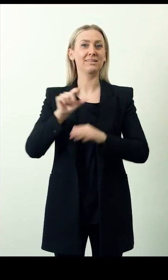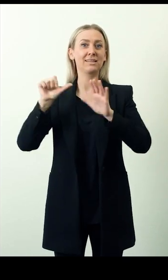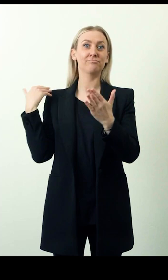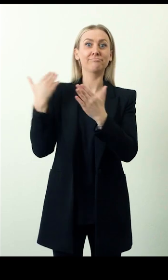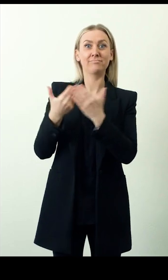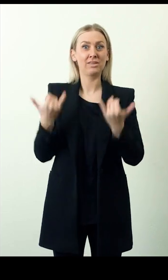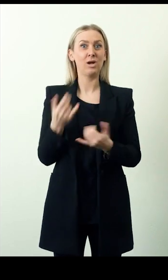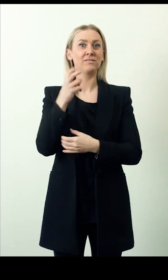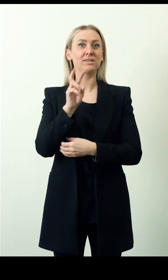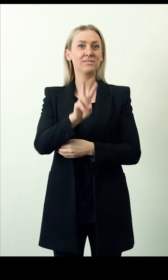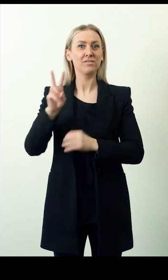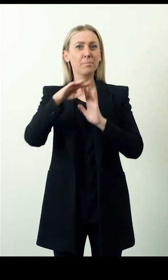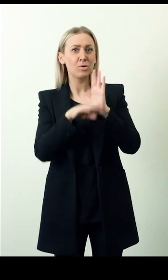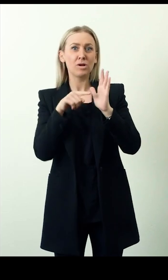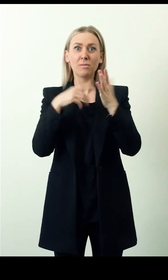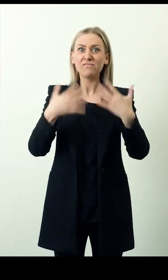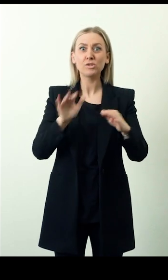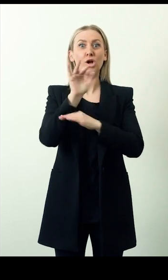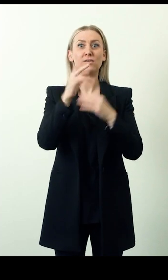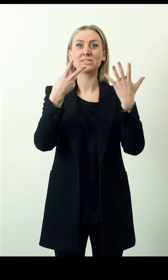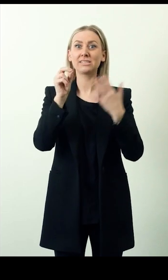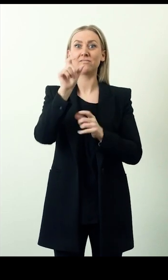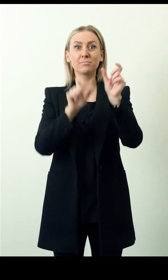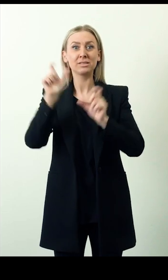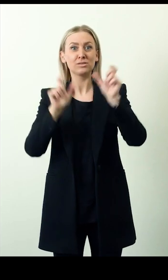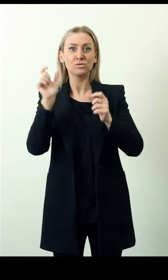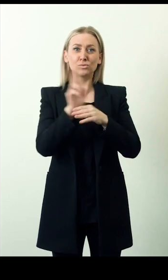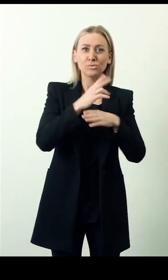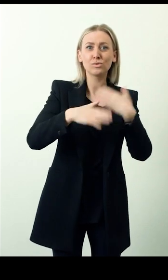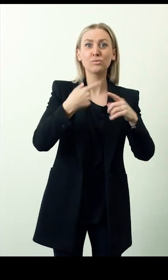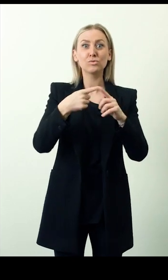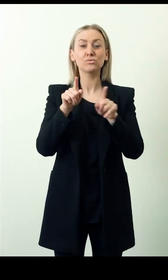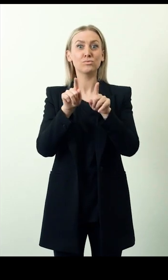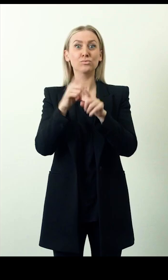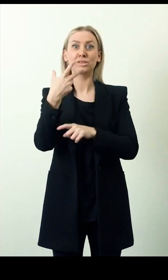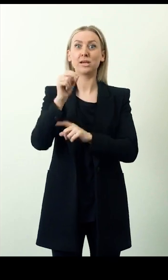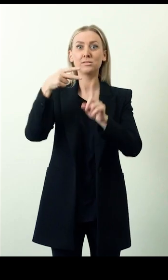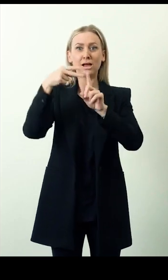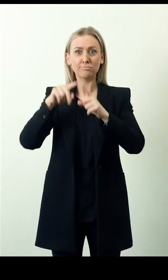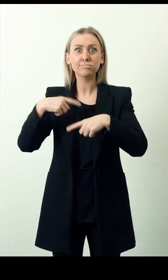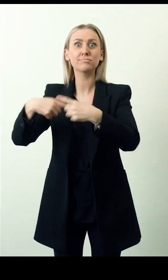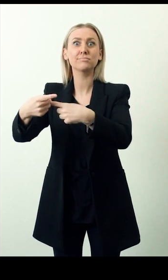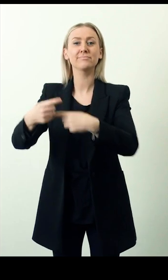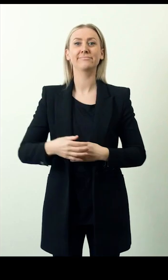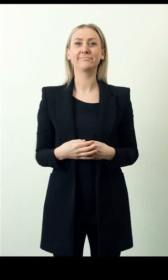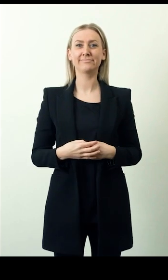Launched in 2016, the co-design program had 70 participants and more than 30 apps being developed by 2022.